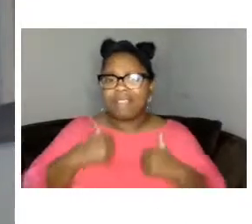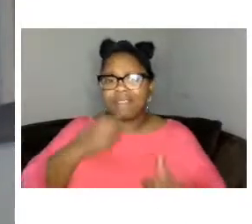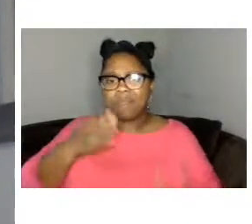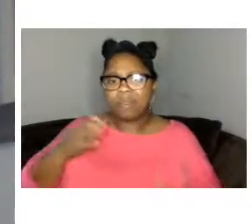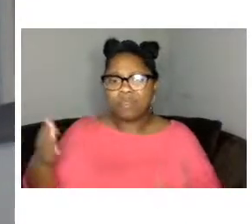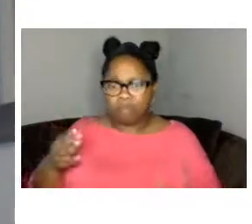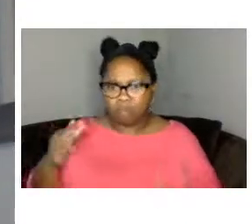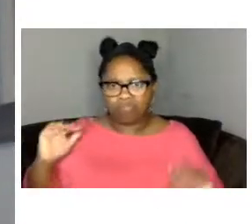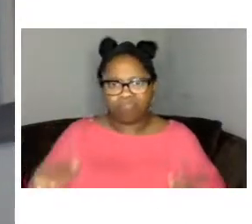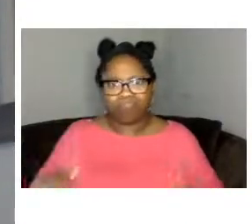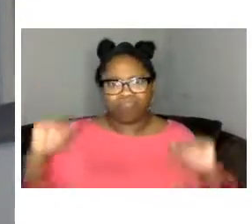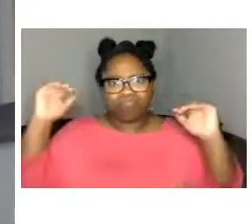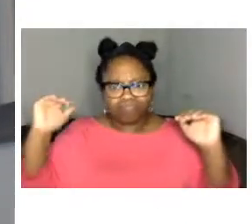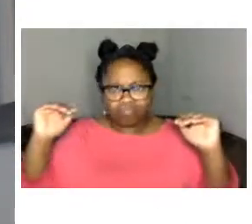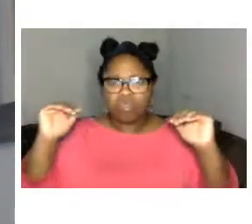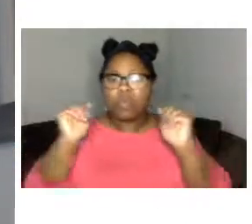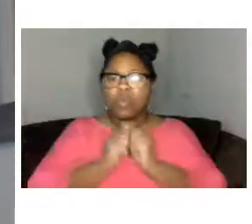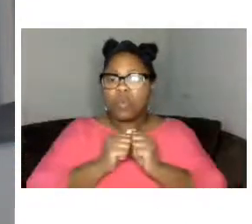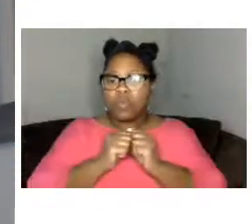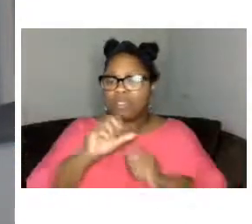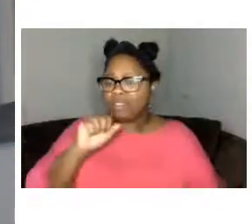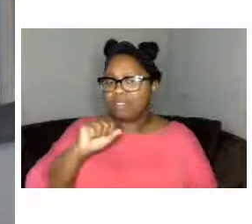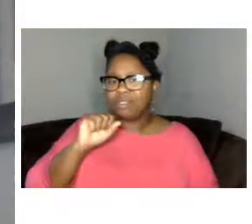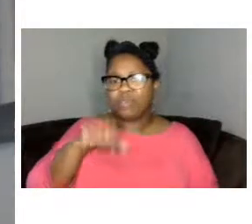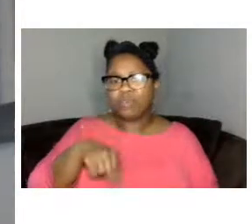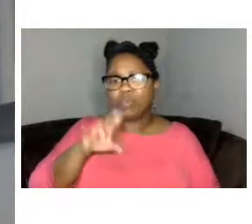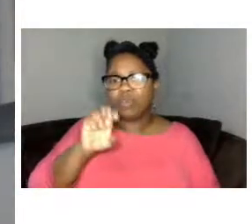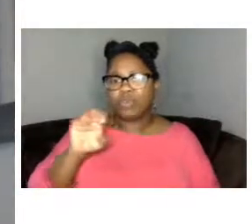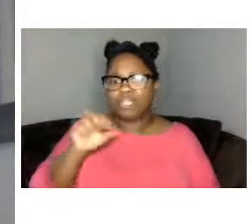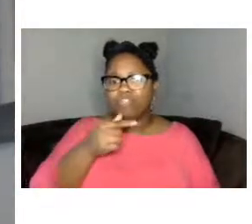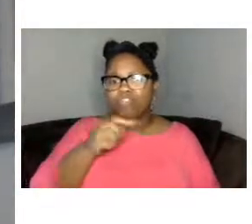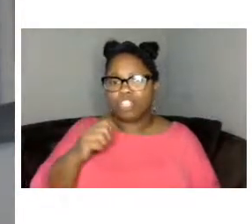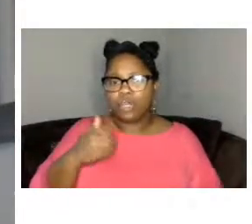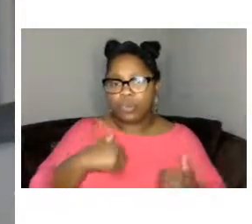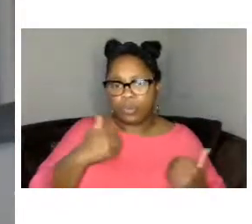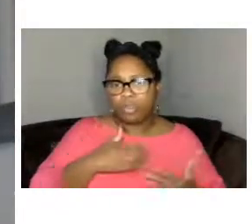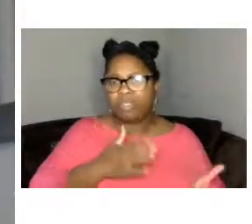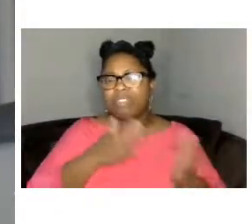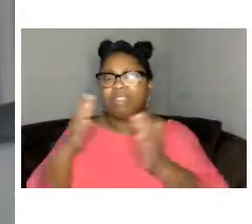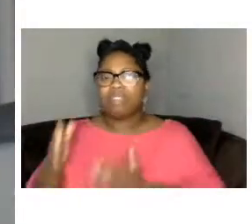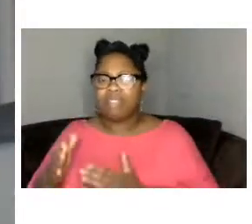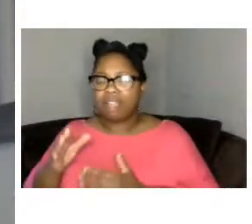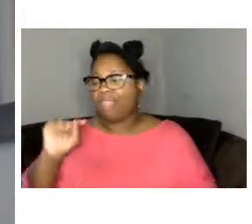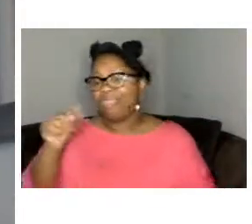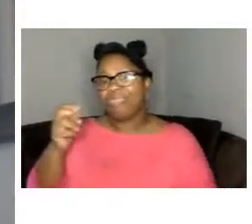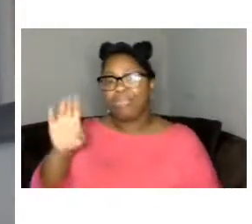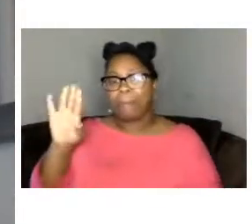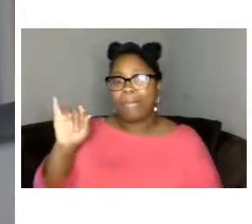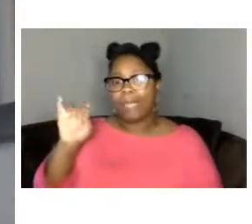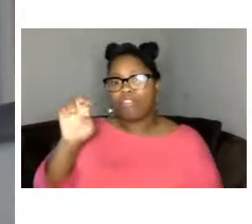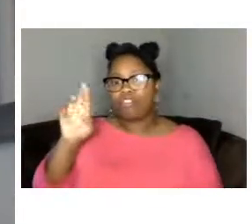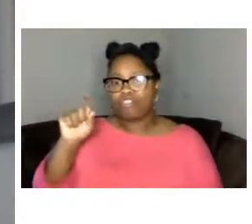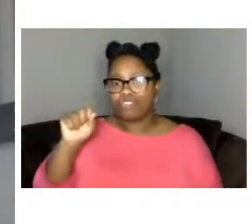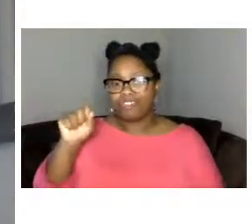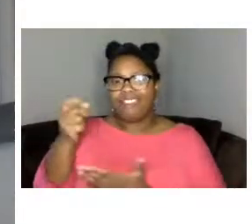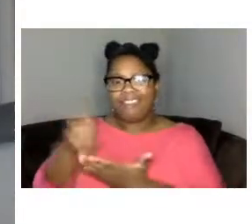and the youth hockey team the banners prepare to learn something new and please let others know about these